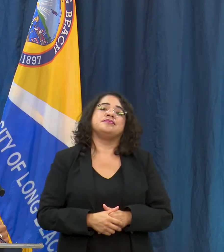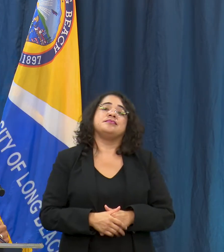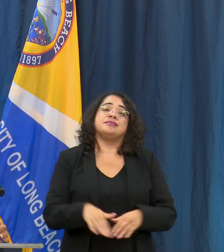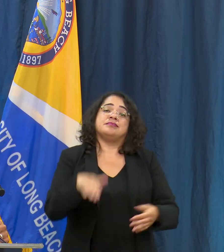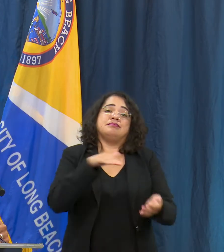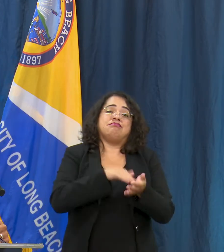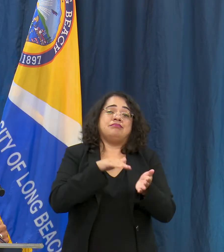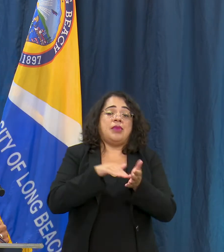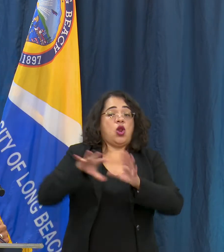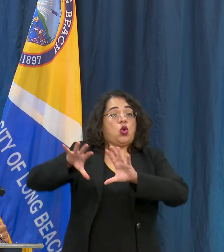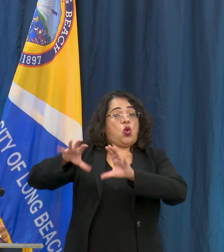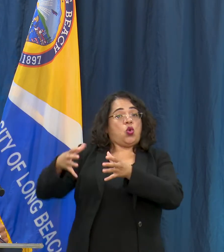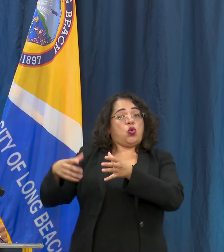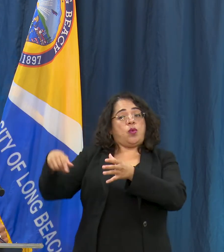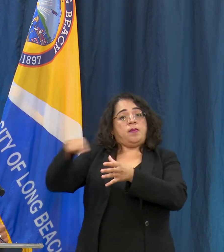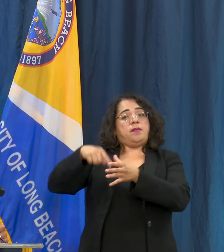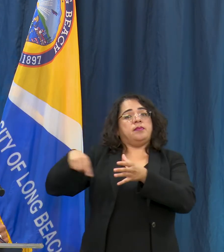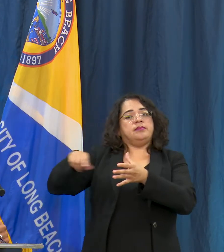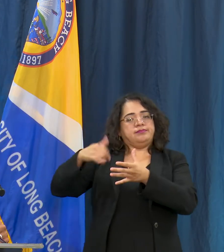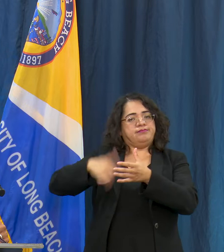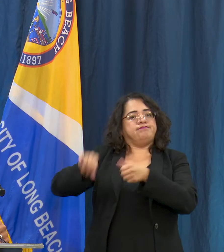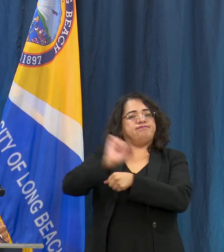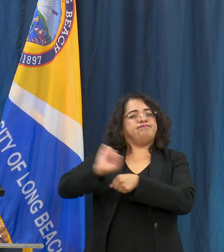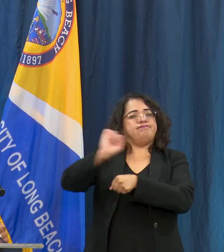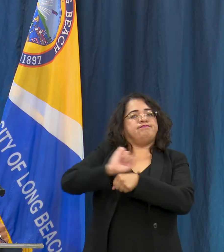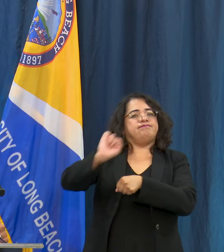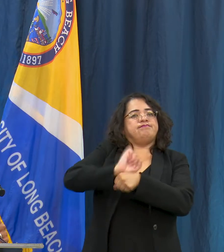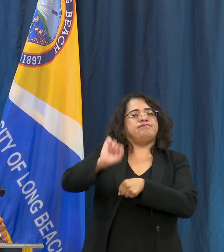group is still working on. I understand they're still going through the state